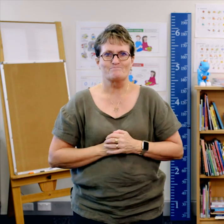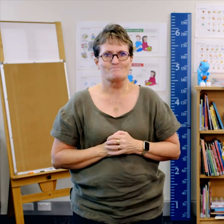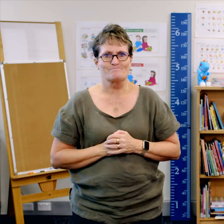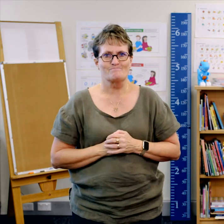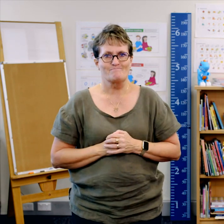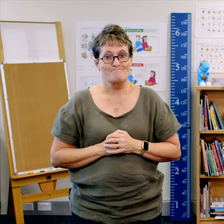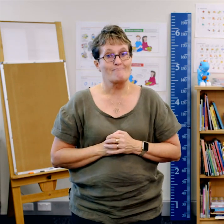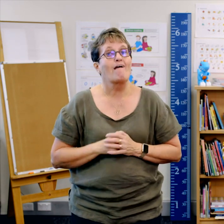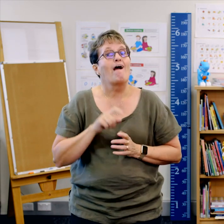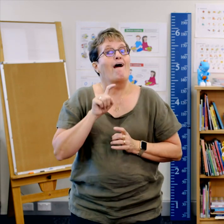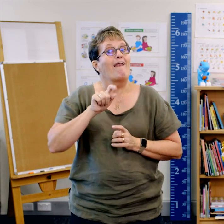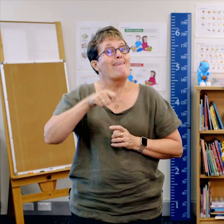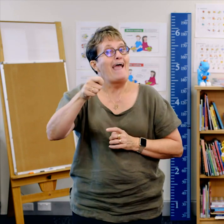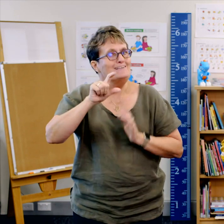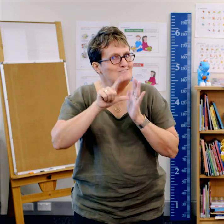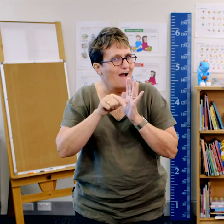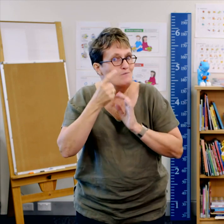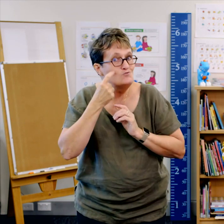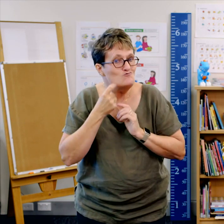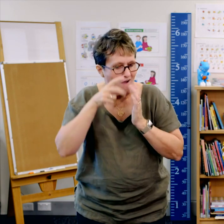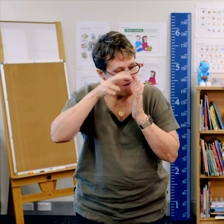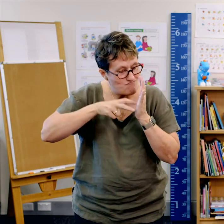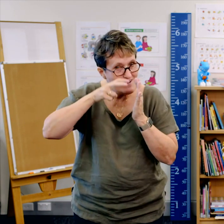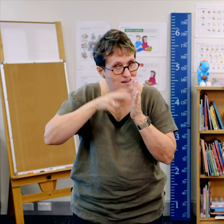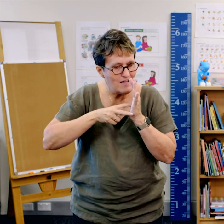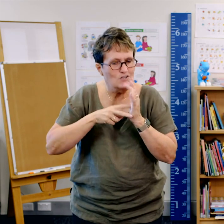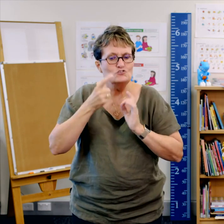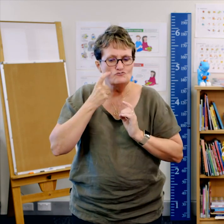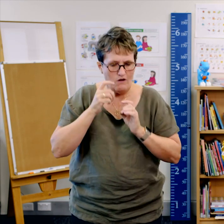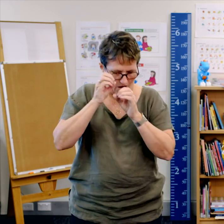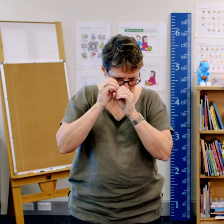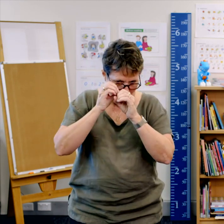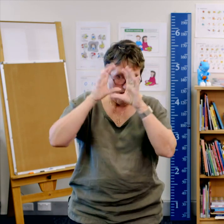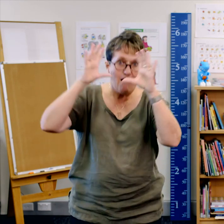Next time you are reading, try visualising what the author has written,